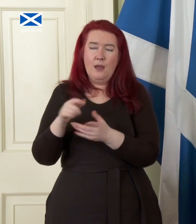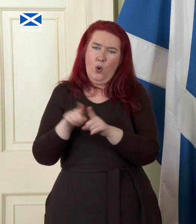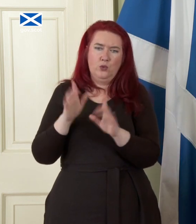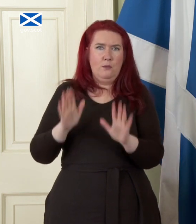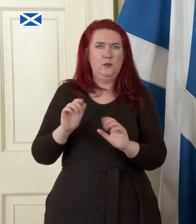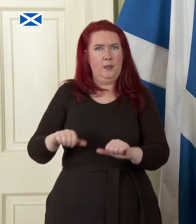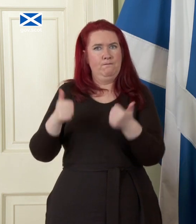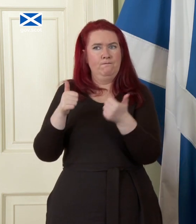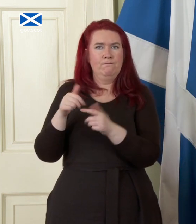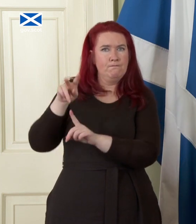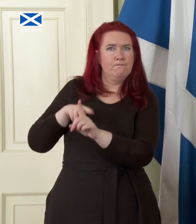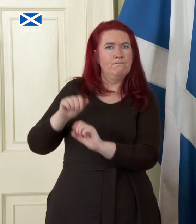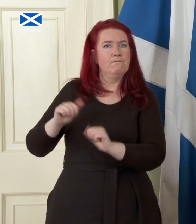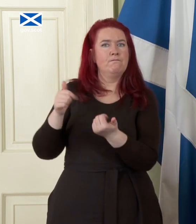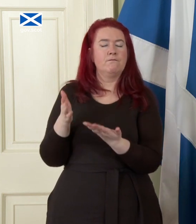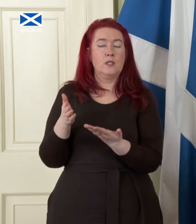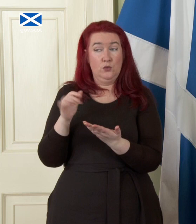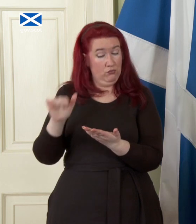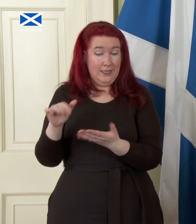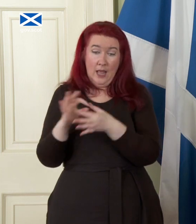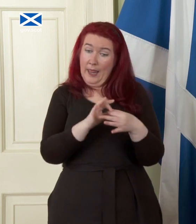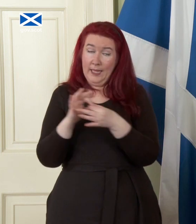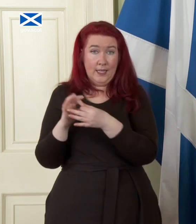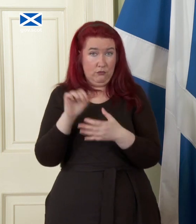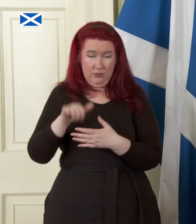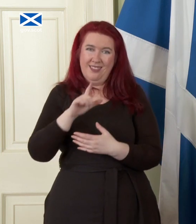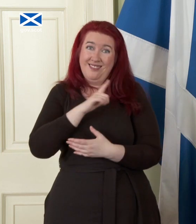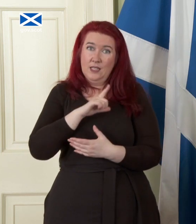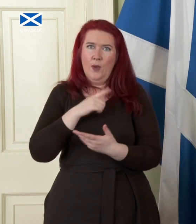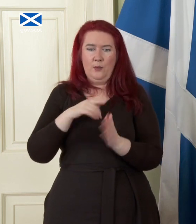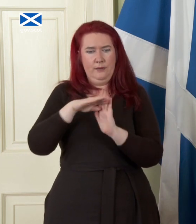absolutely right are interlinked and that's why it's important that we set out these processes